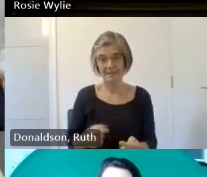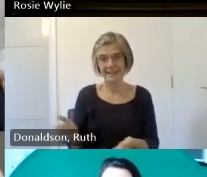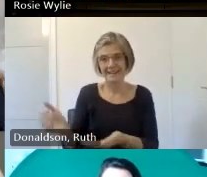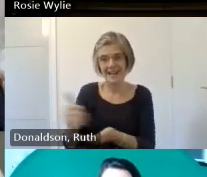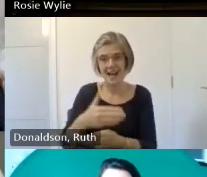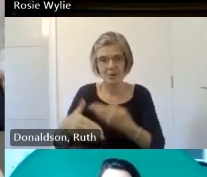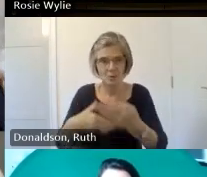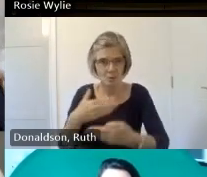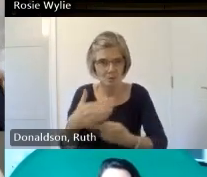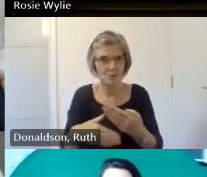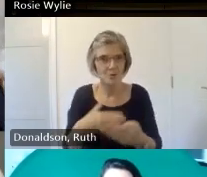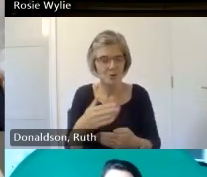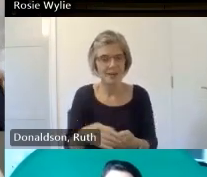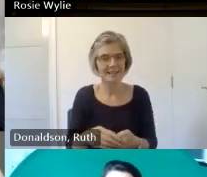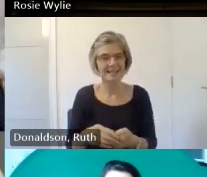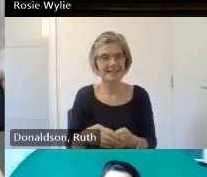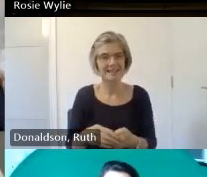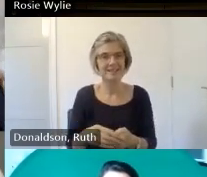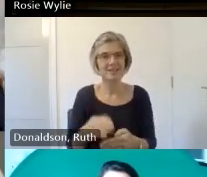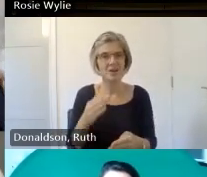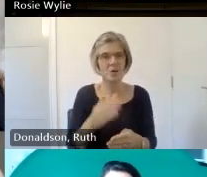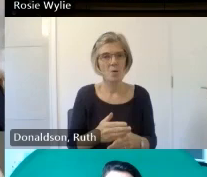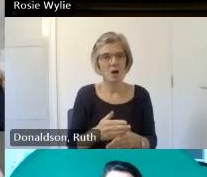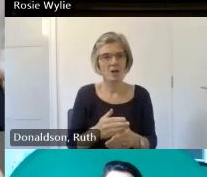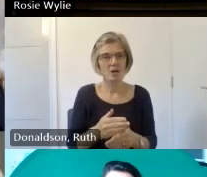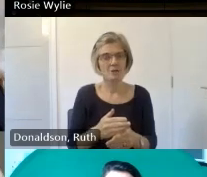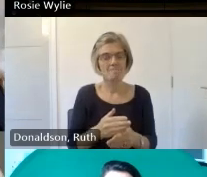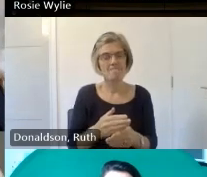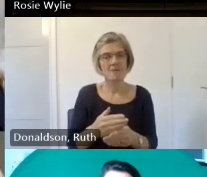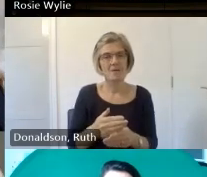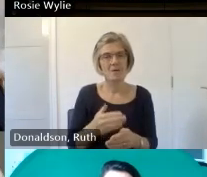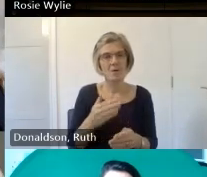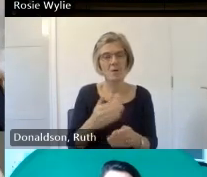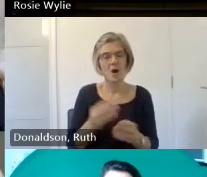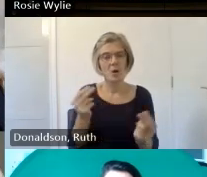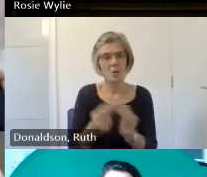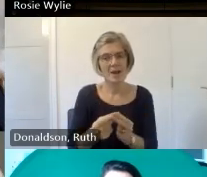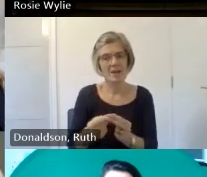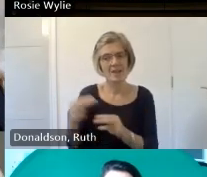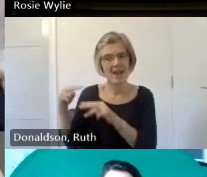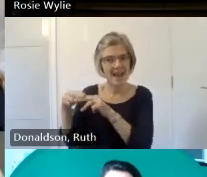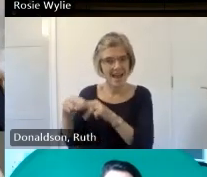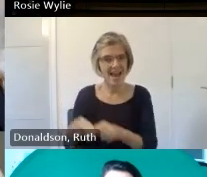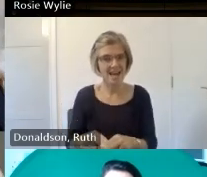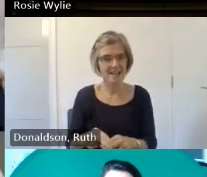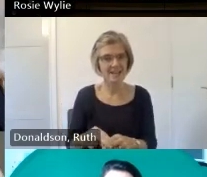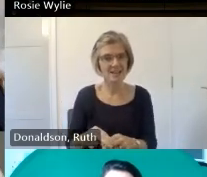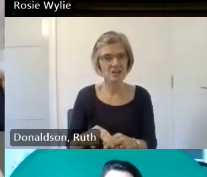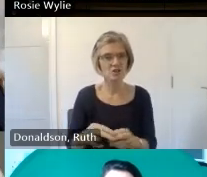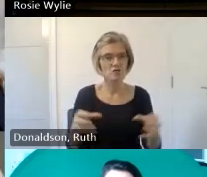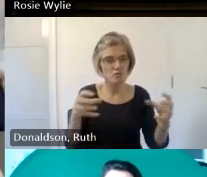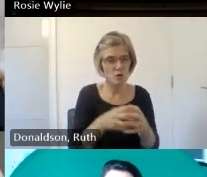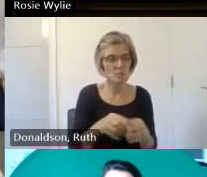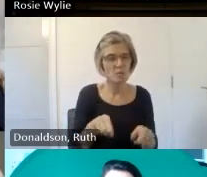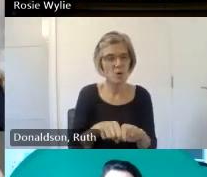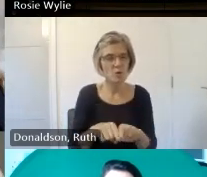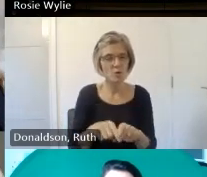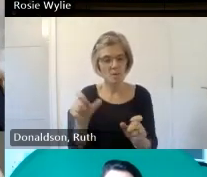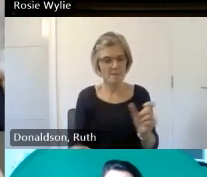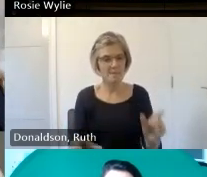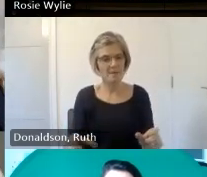both Heritage institutions and individuals within their Community to une stories that